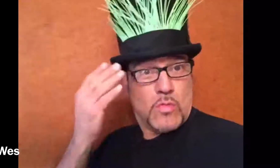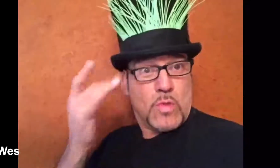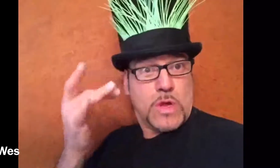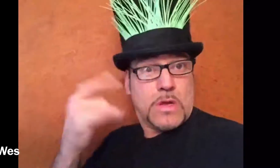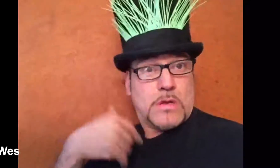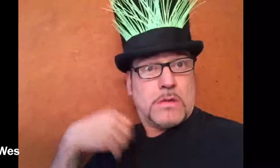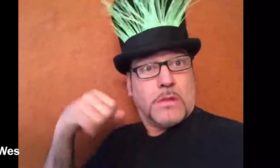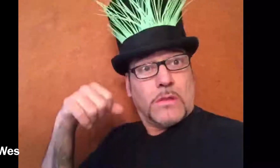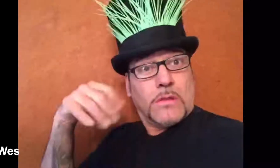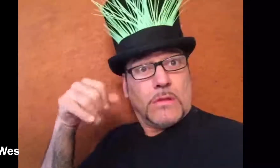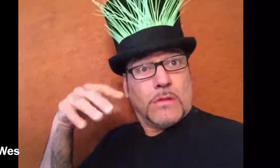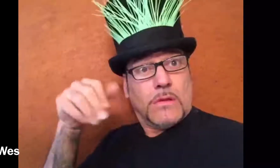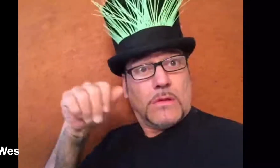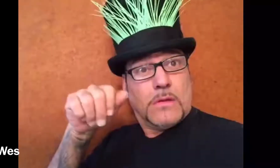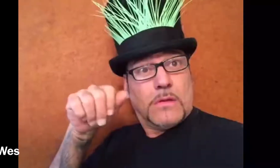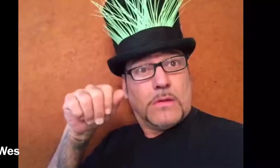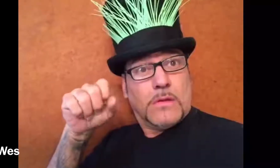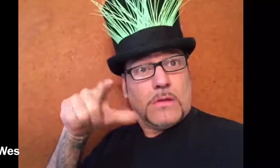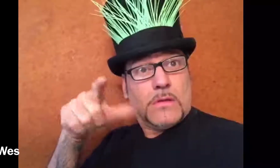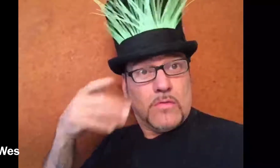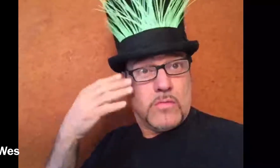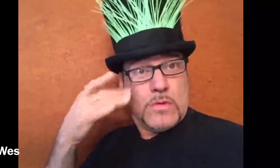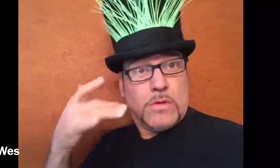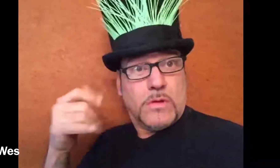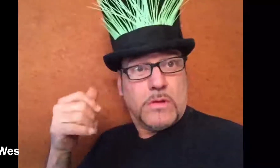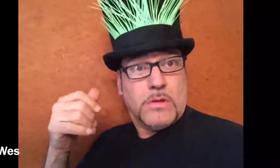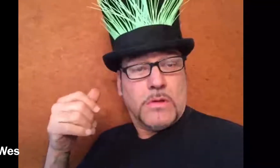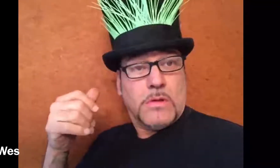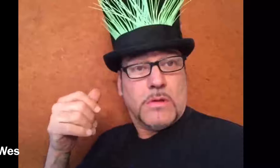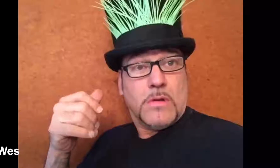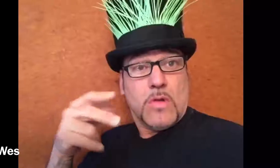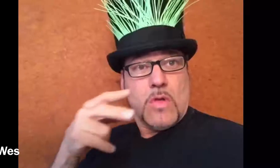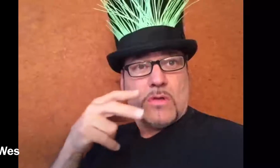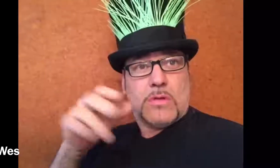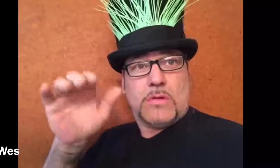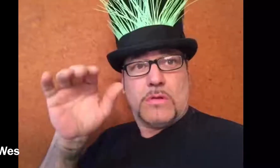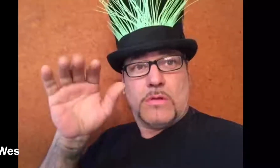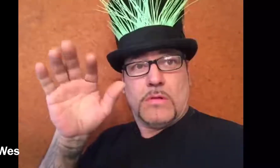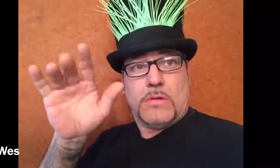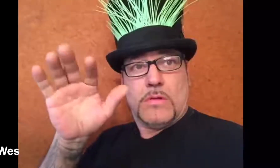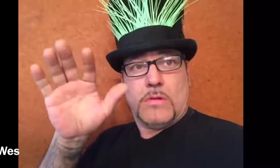You know why I sign? Sign ASL? Look at my hand